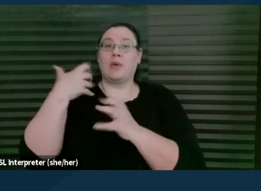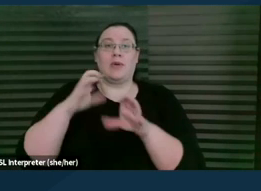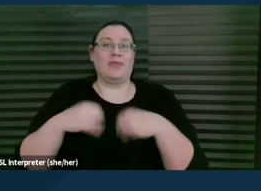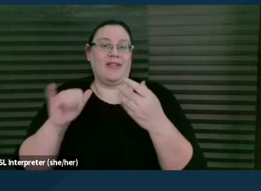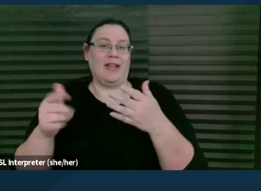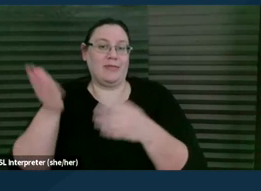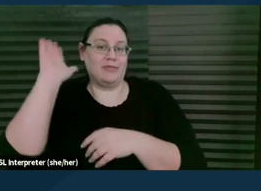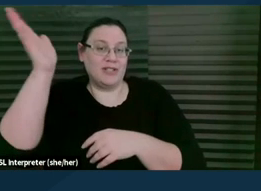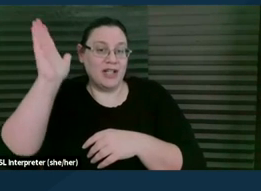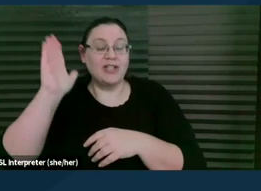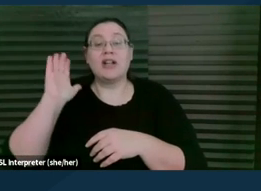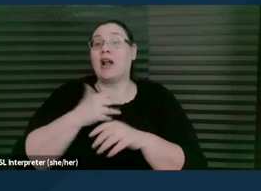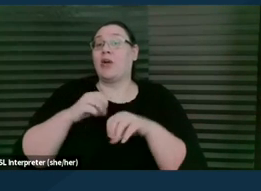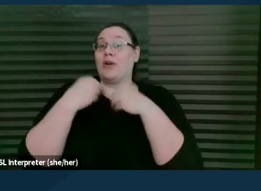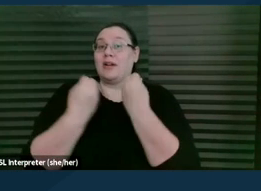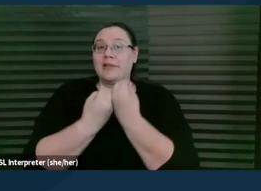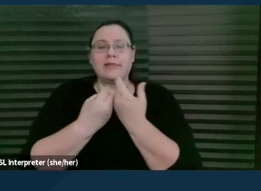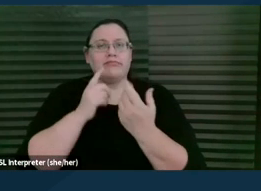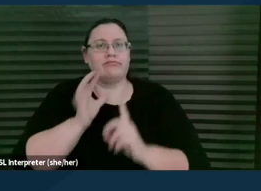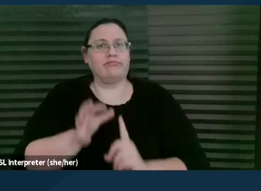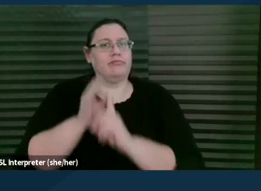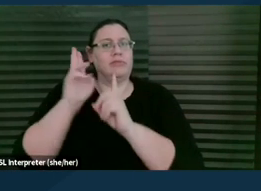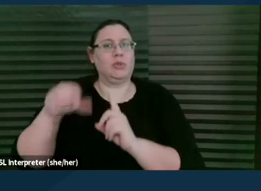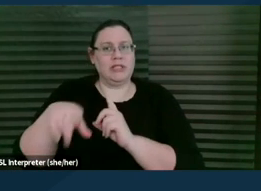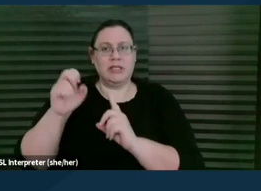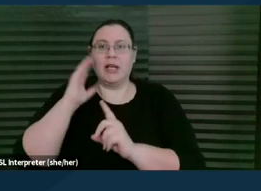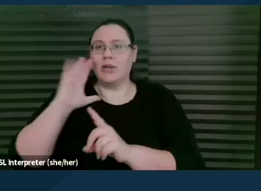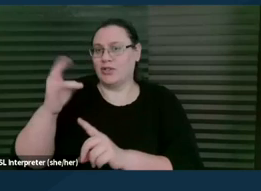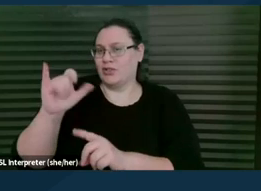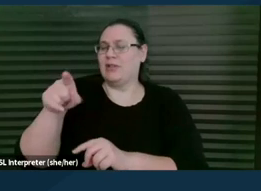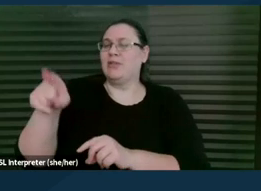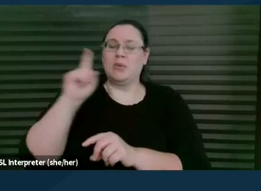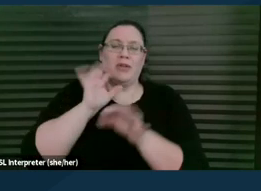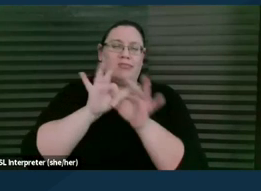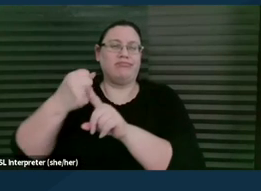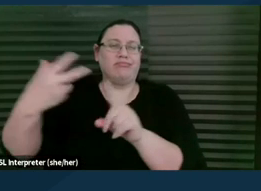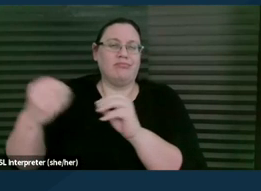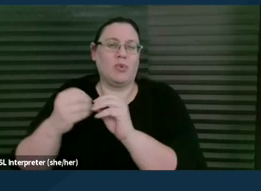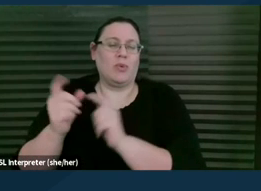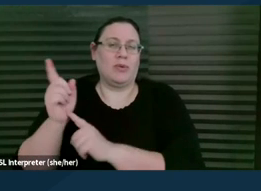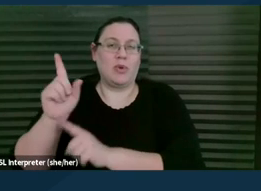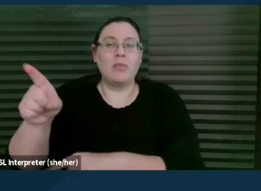because our organization is quite unique, and I know Cheryl will talk about it in a second, but we have staff attorneys